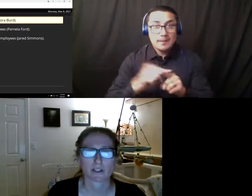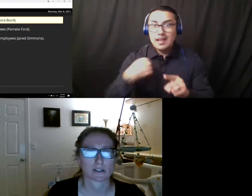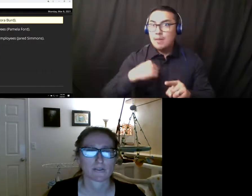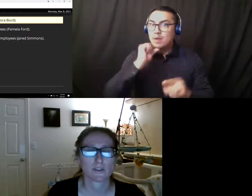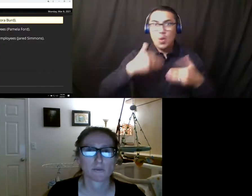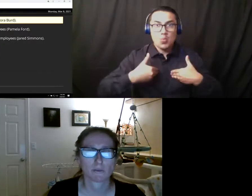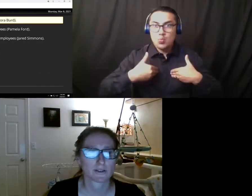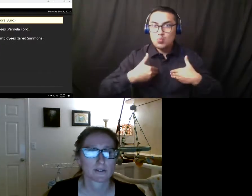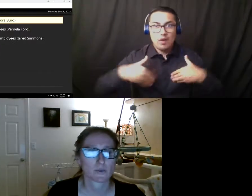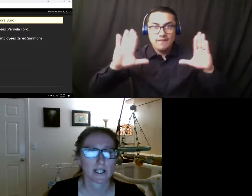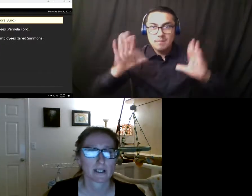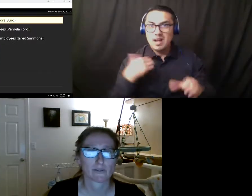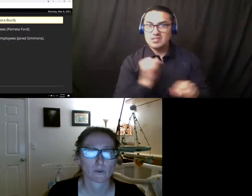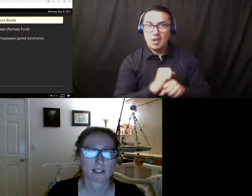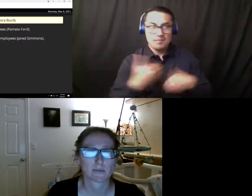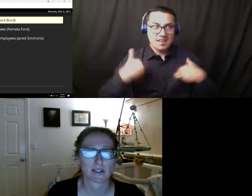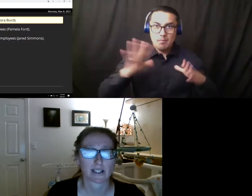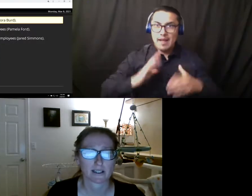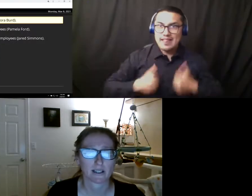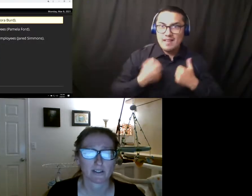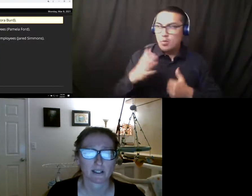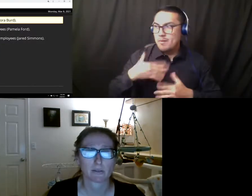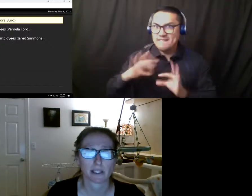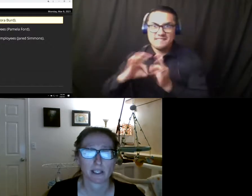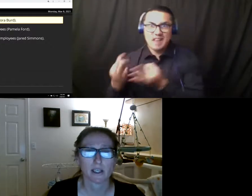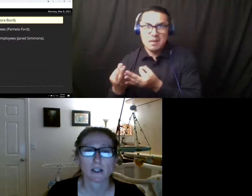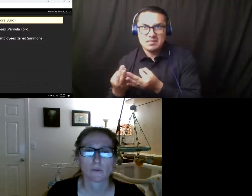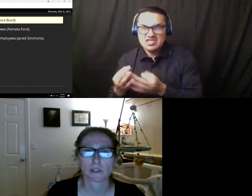just a few more months of waiting for widespread vaccine availability will